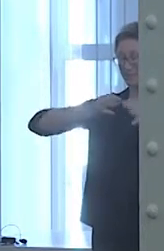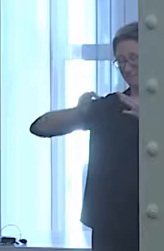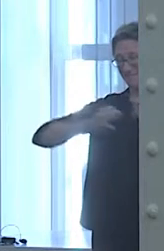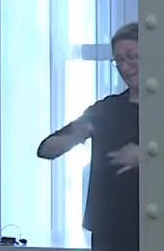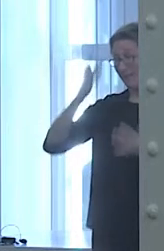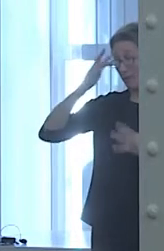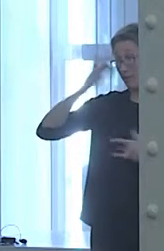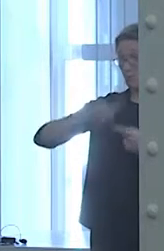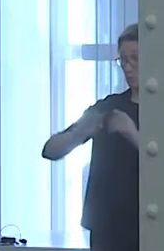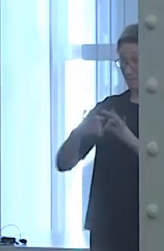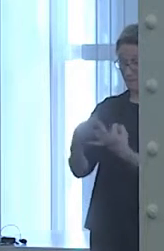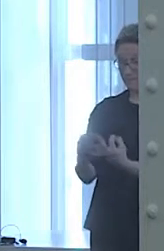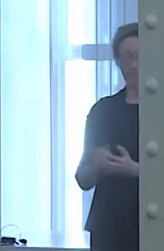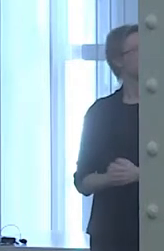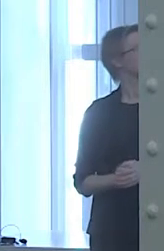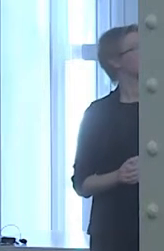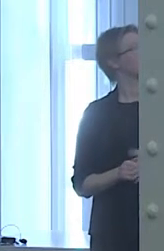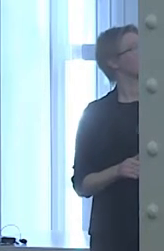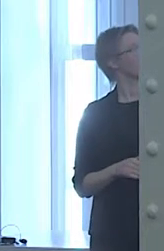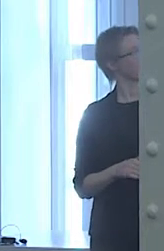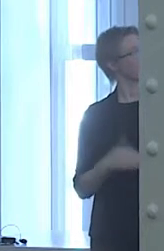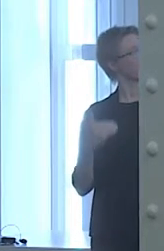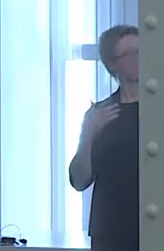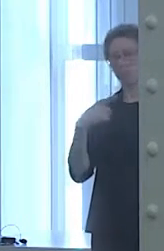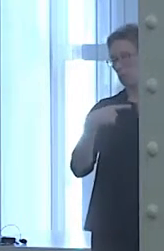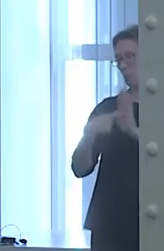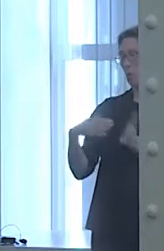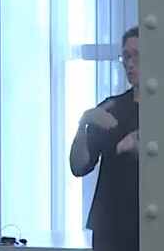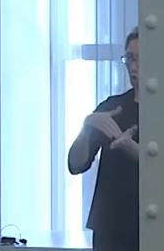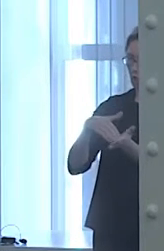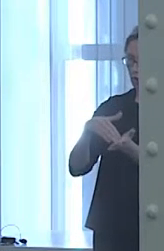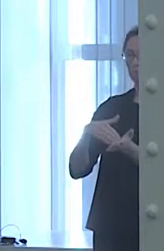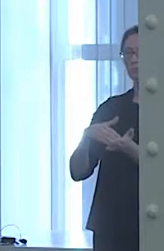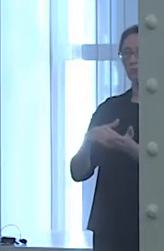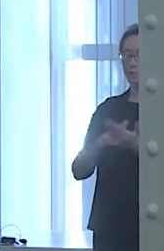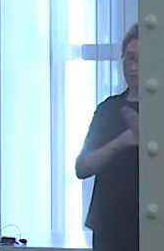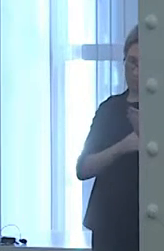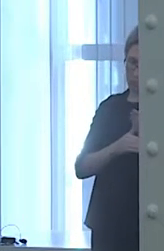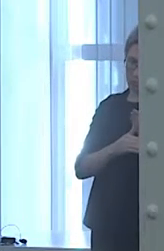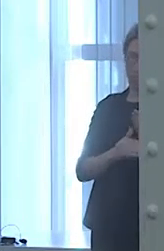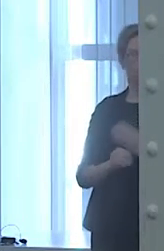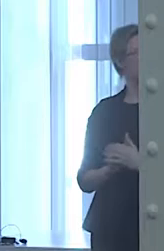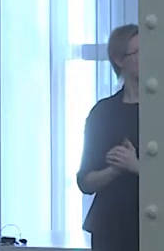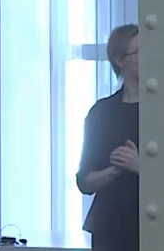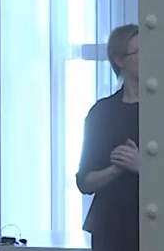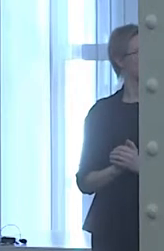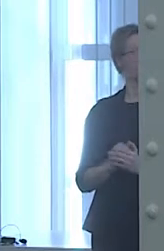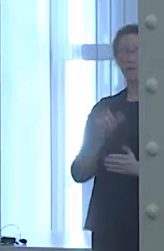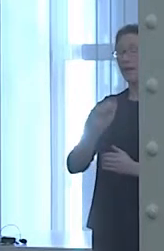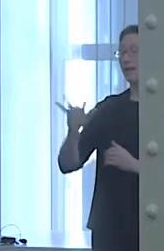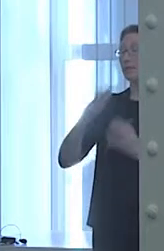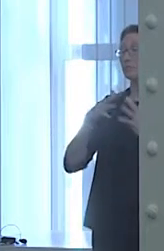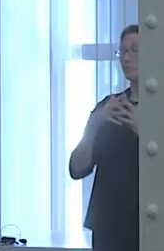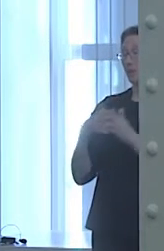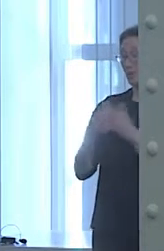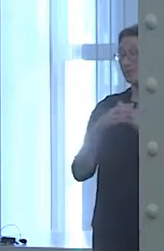in a lab coat with a clip board. Asian-Americans who are second generation may have been acculturated to the idea